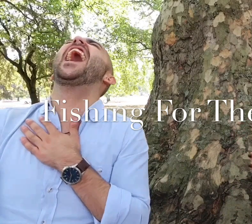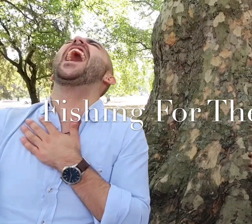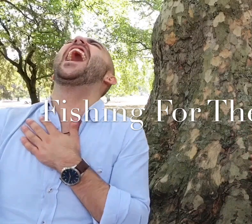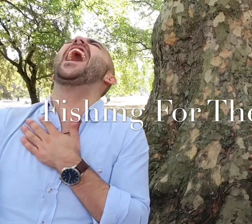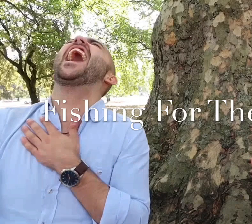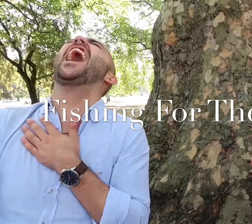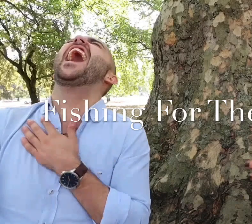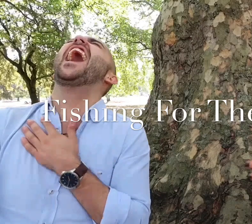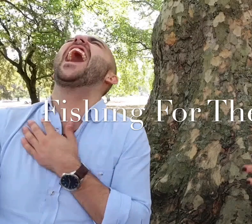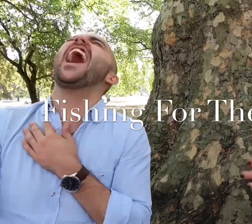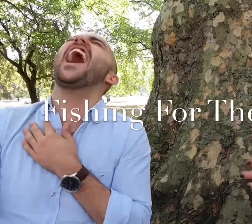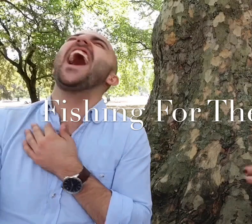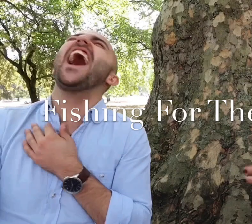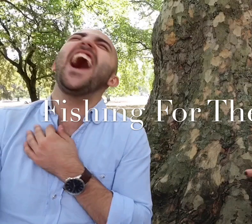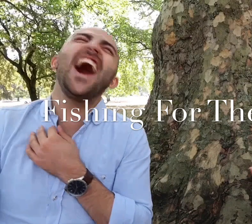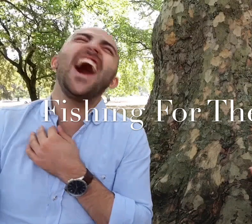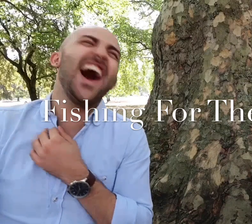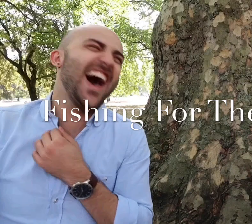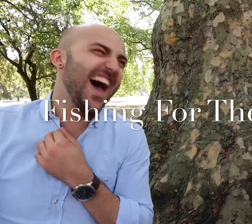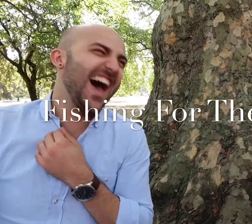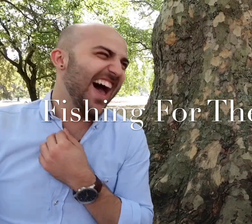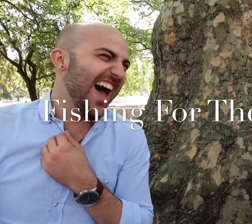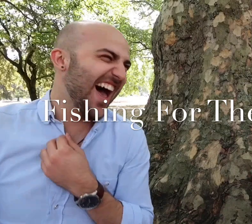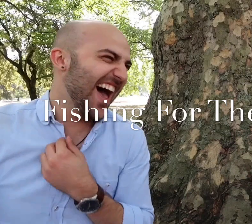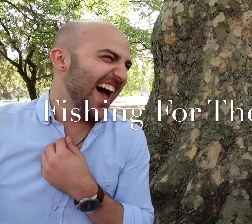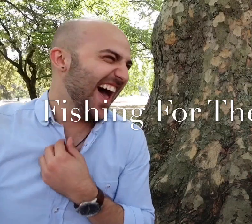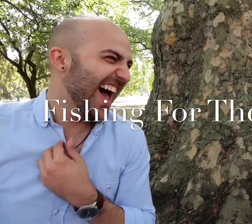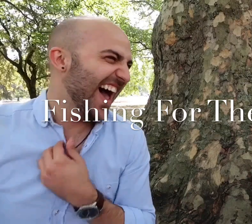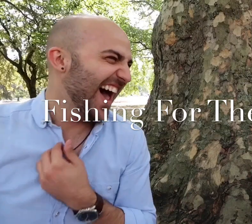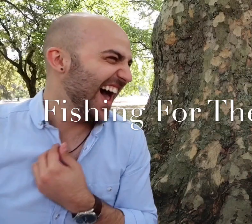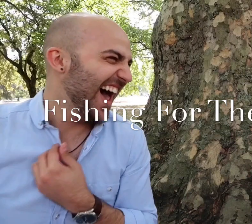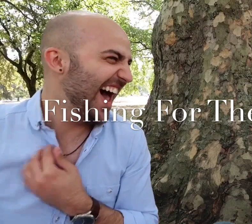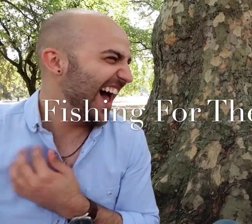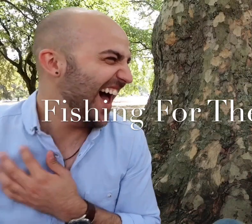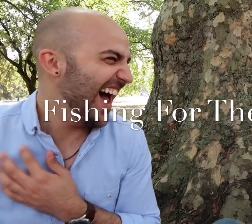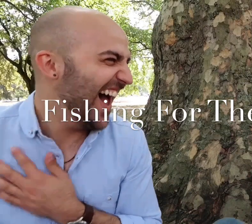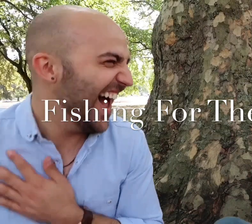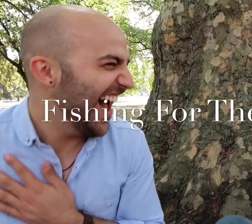this is my truth, yeah